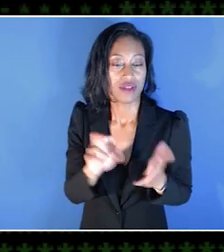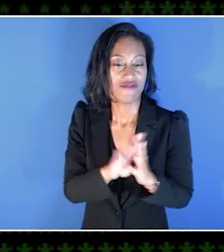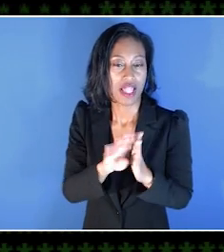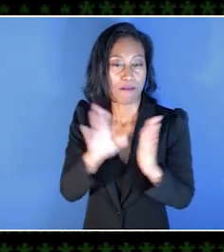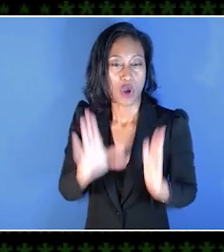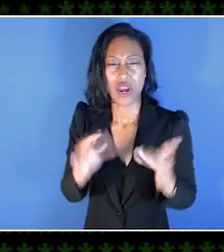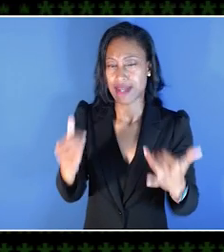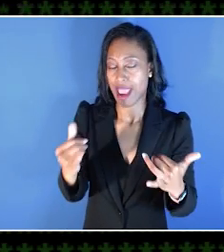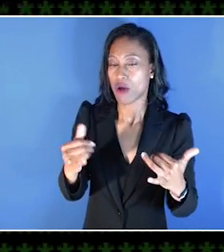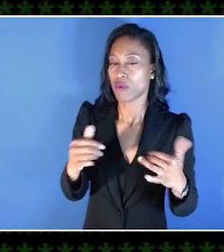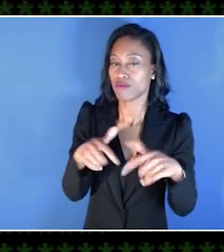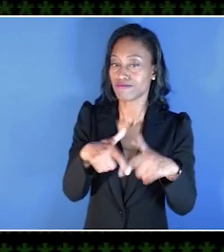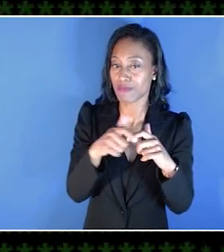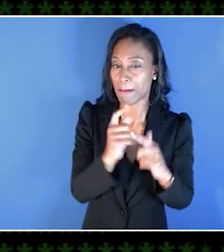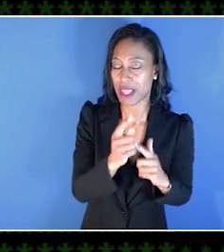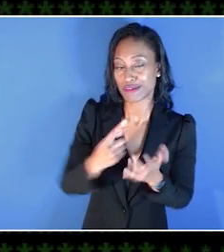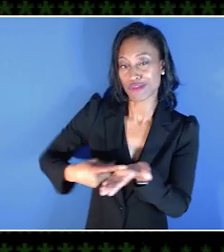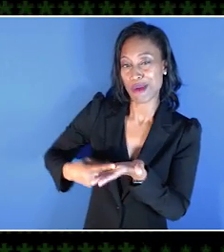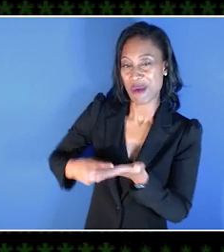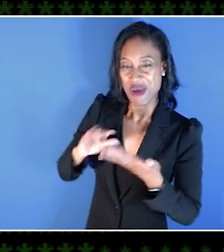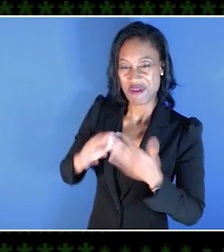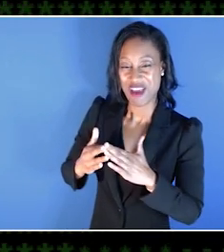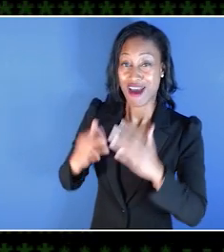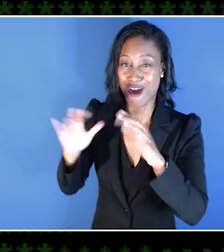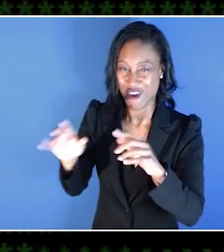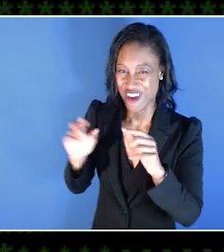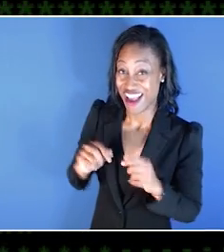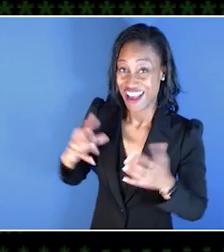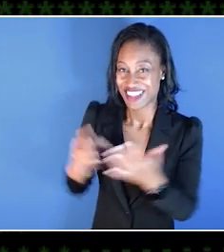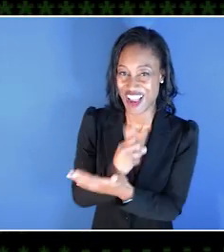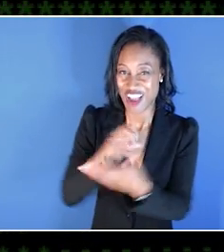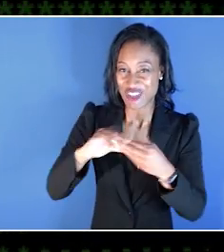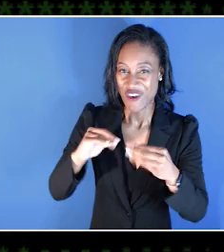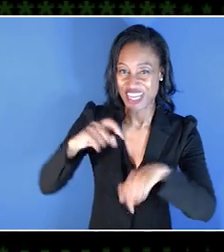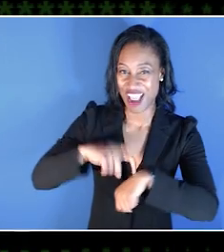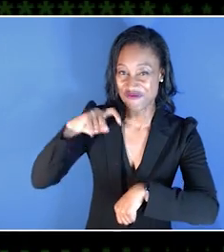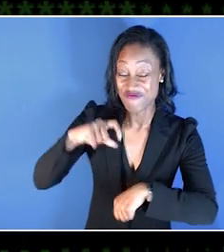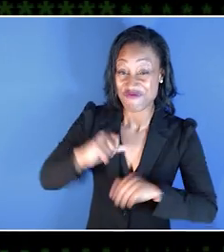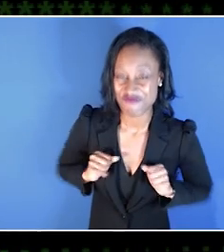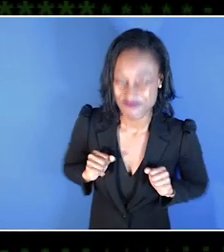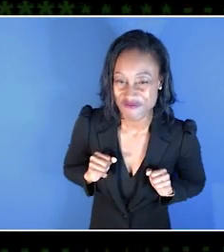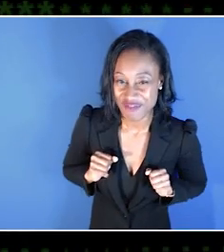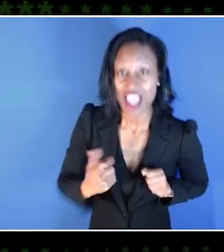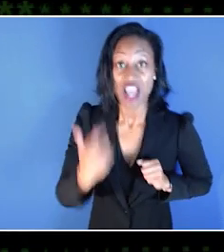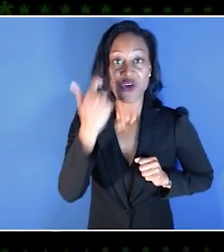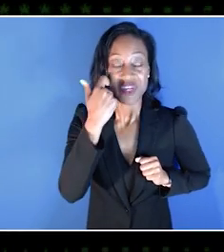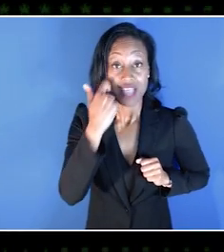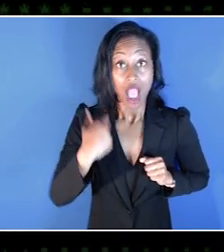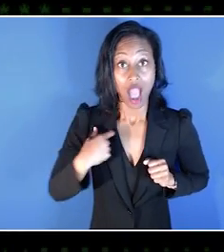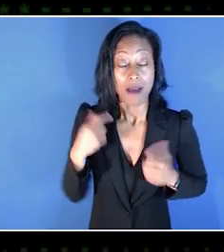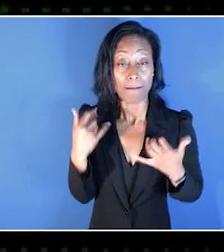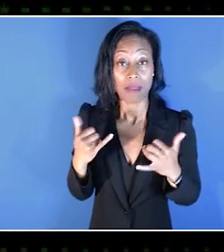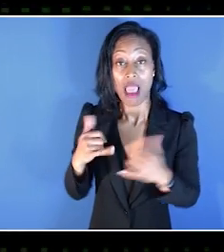So let's take a minute and talk about community. We're going to go into Steve's Story Time. So recently I was playing Sea of Thieves with some friends.